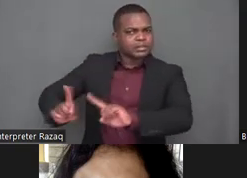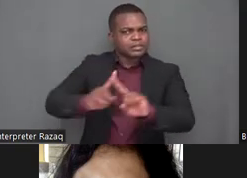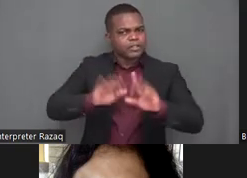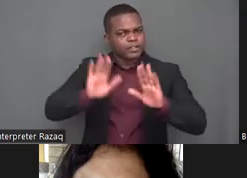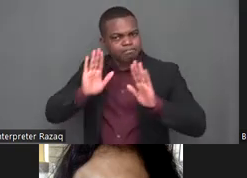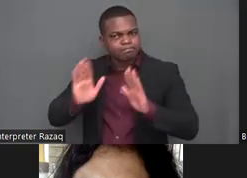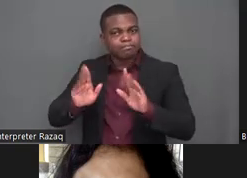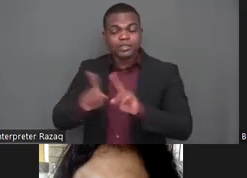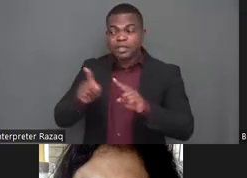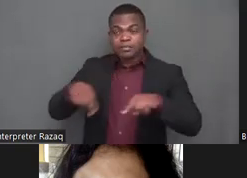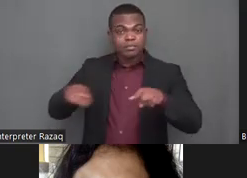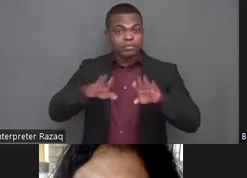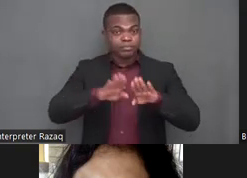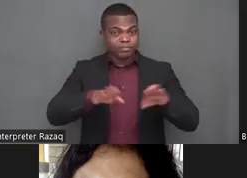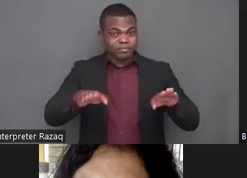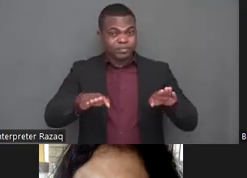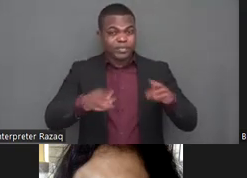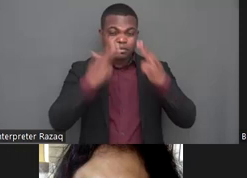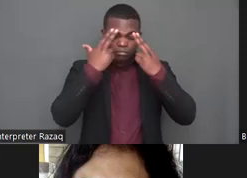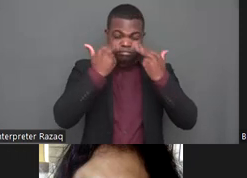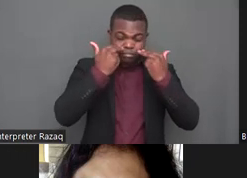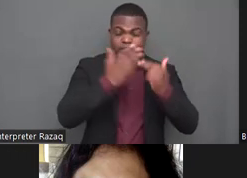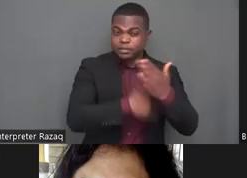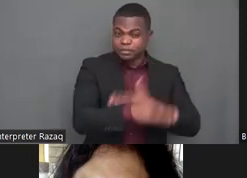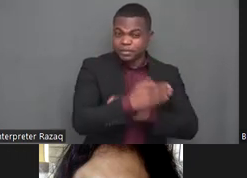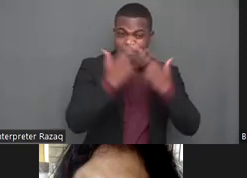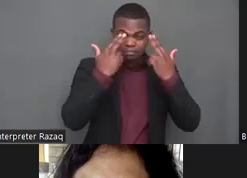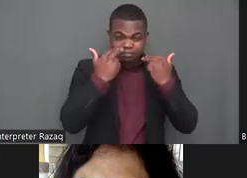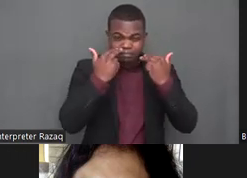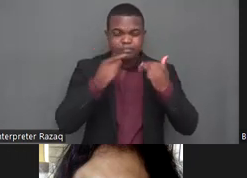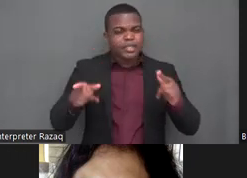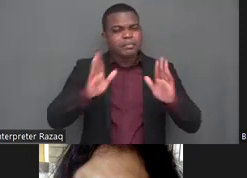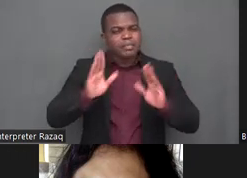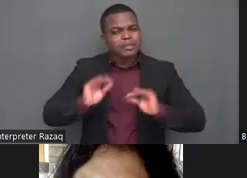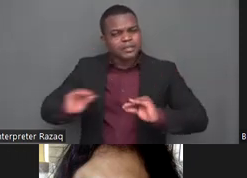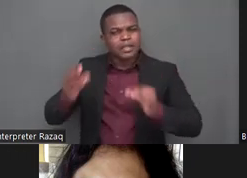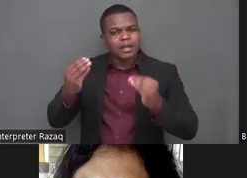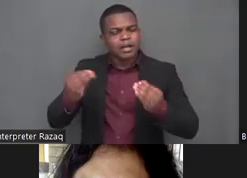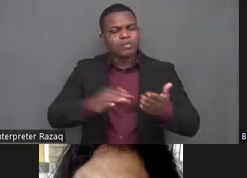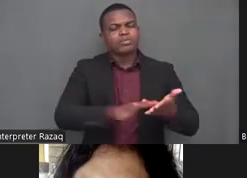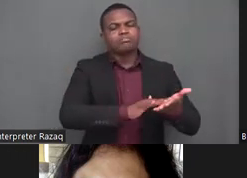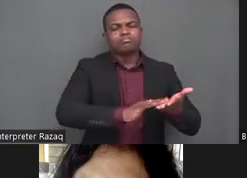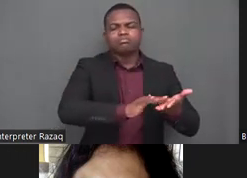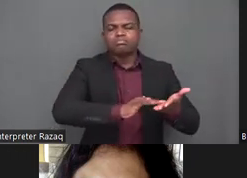learn to use technology rather both these skills are important and should complement each other